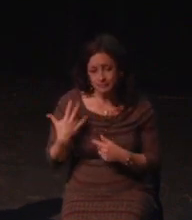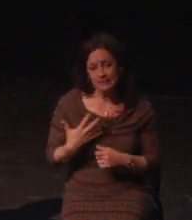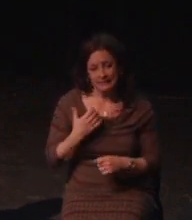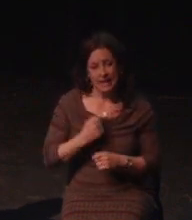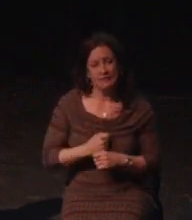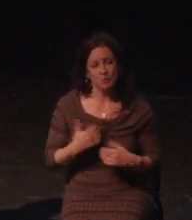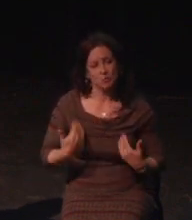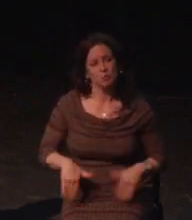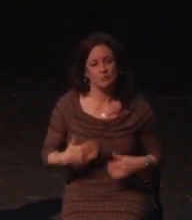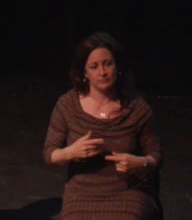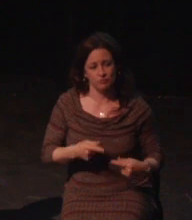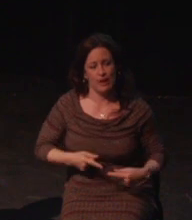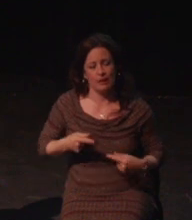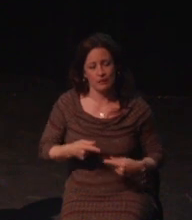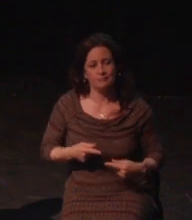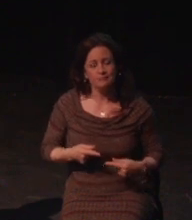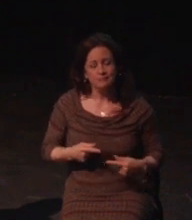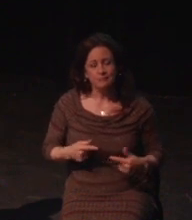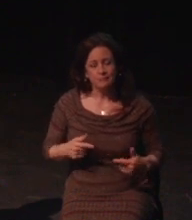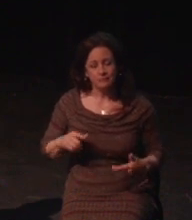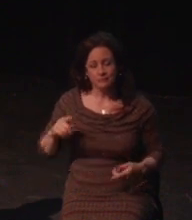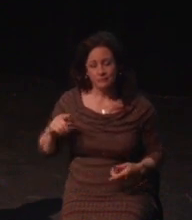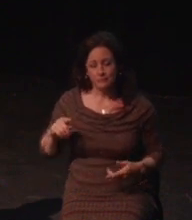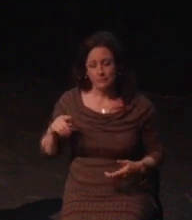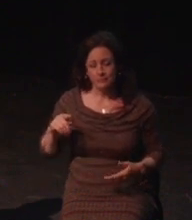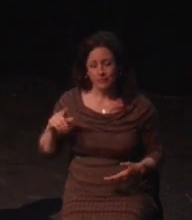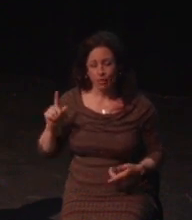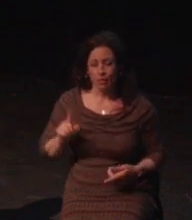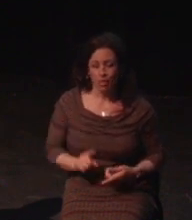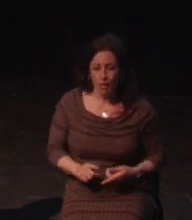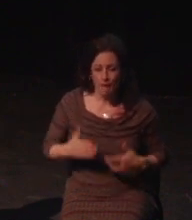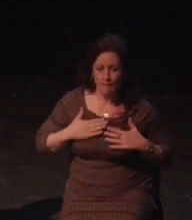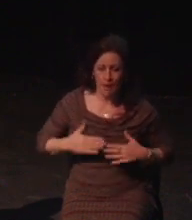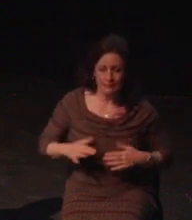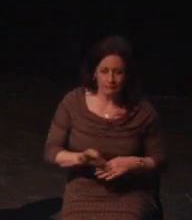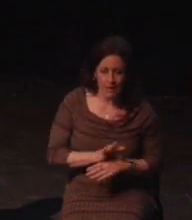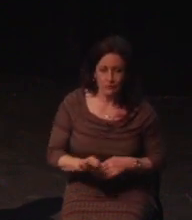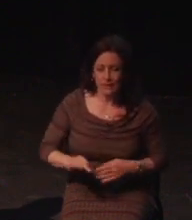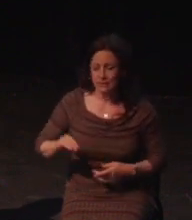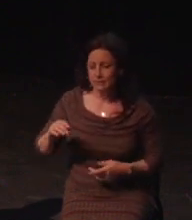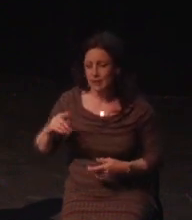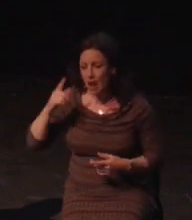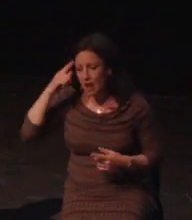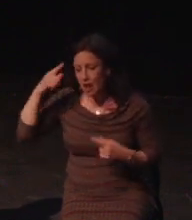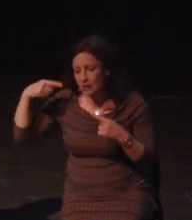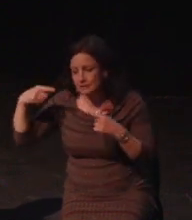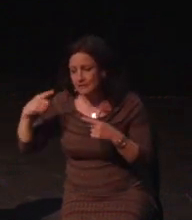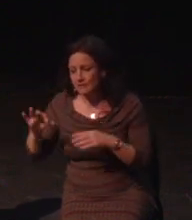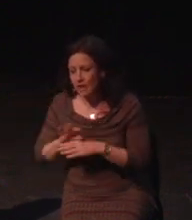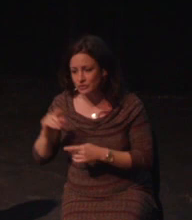race, identity, or whether they're disabled. I believe that accessibility is key for the future of